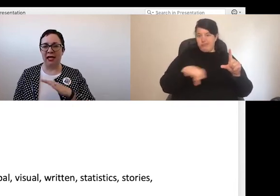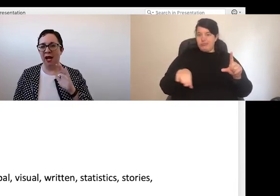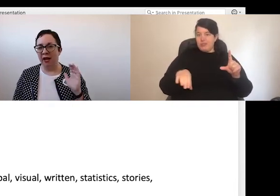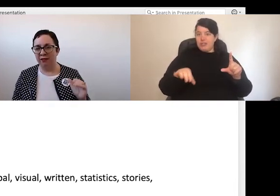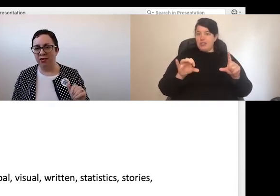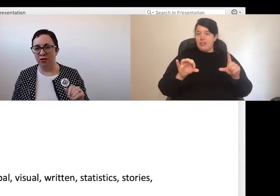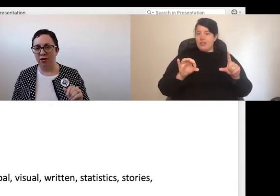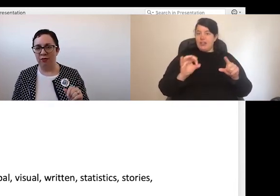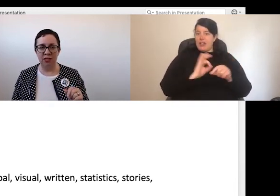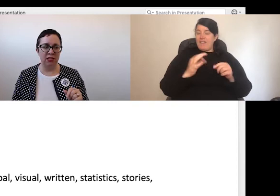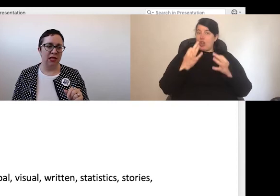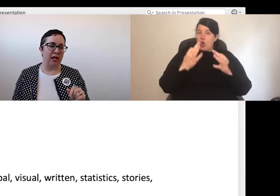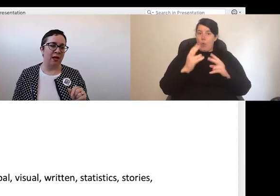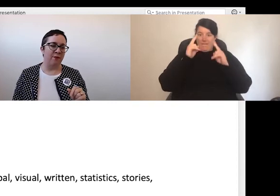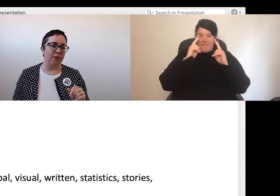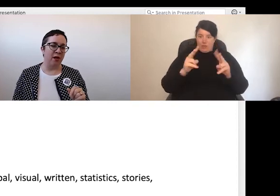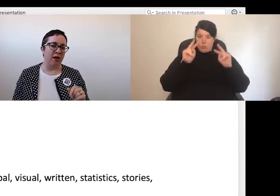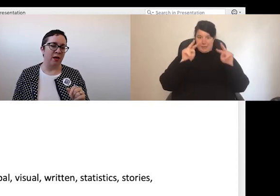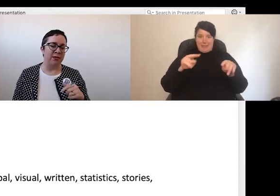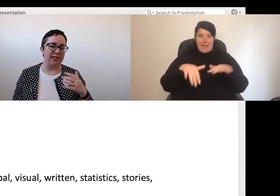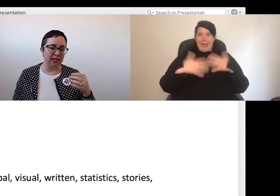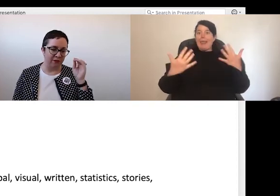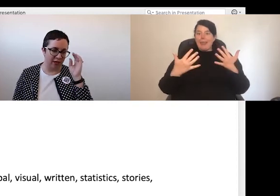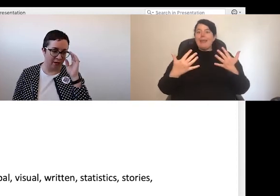kind of visual reference, particularly for longer